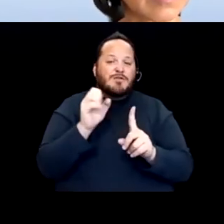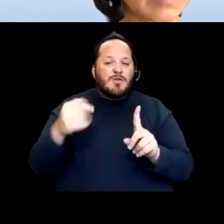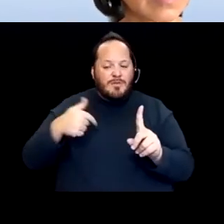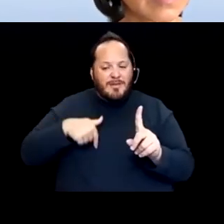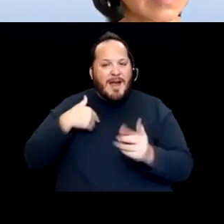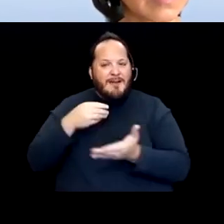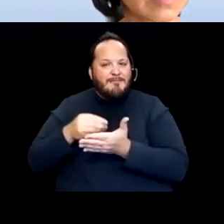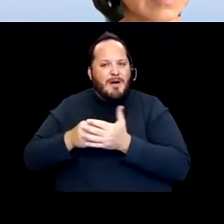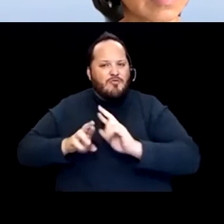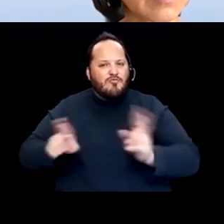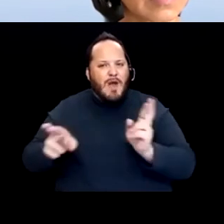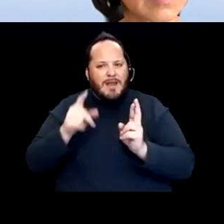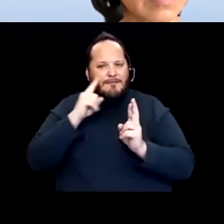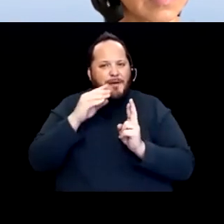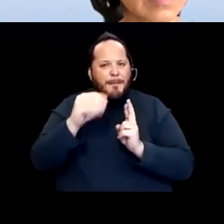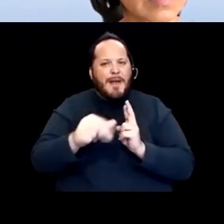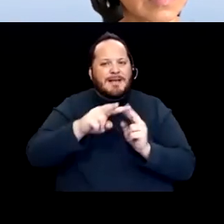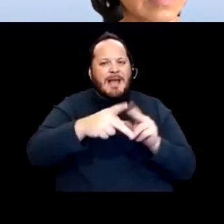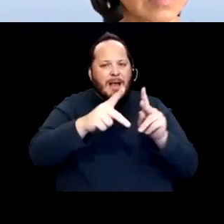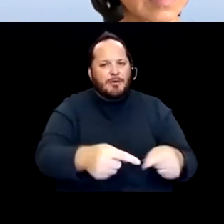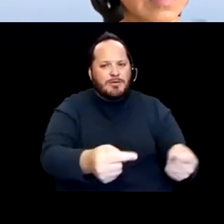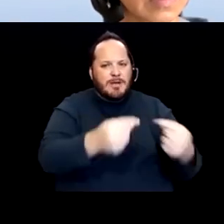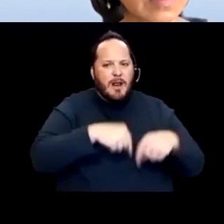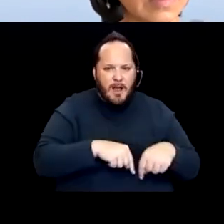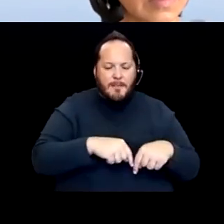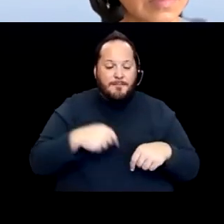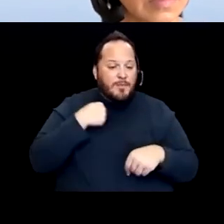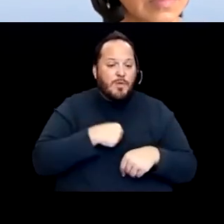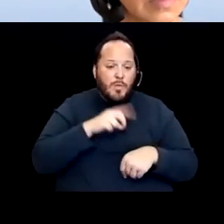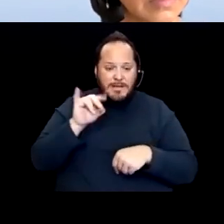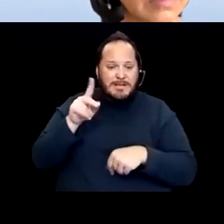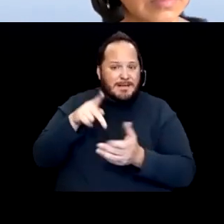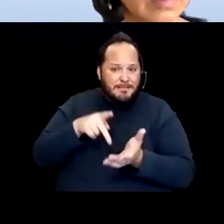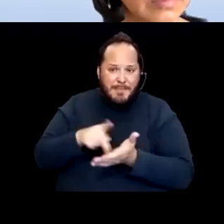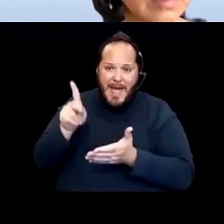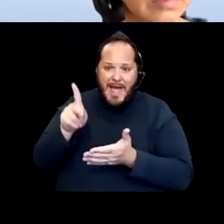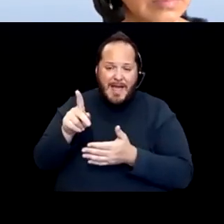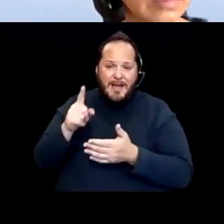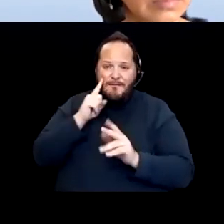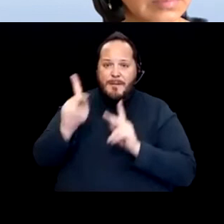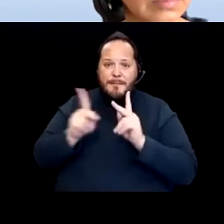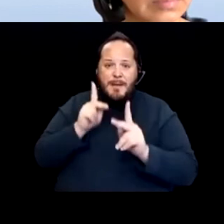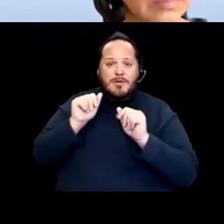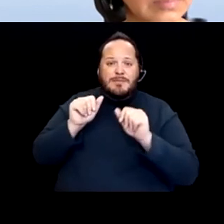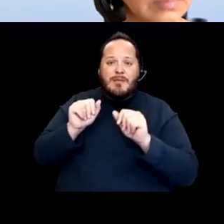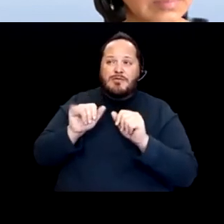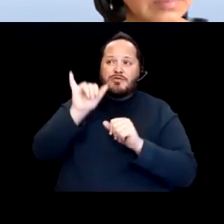We paved early on for people to isolate and stay into, stay in motels and other facilities if they needed to isolate away